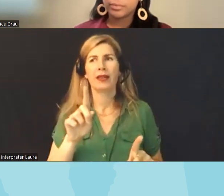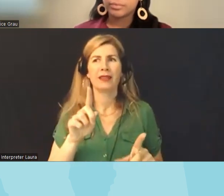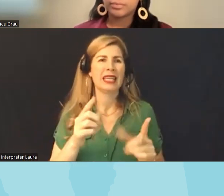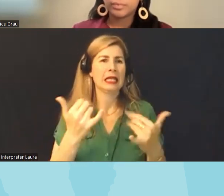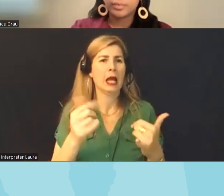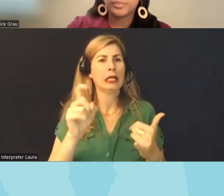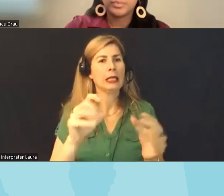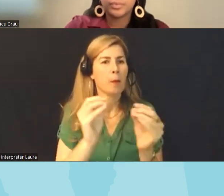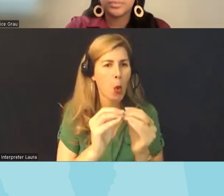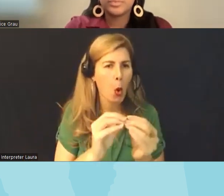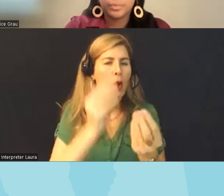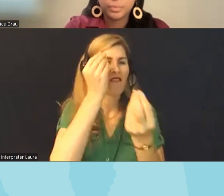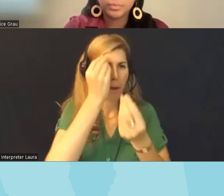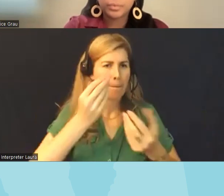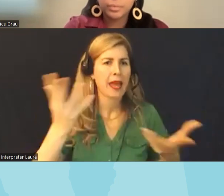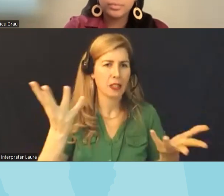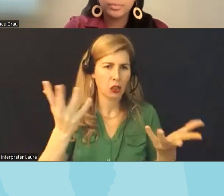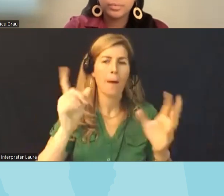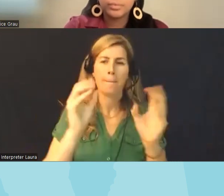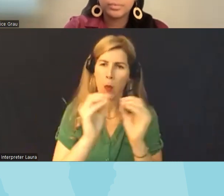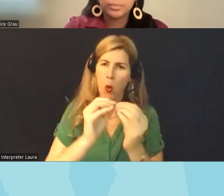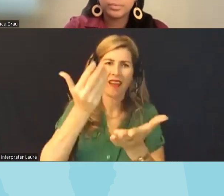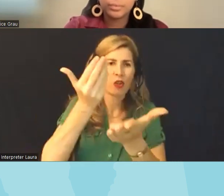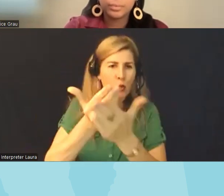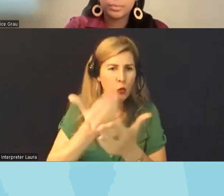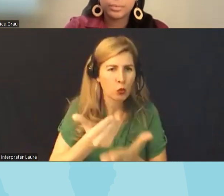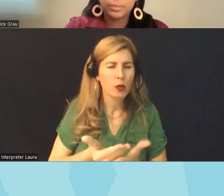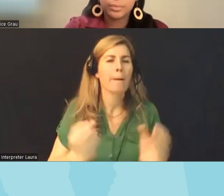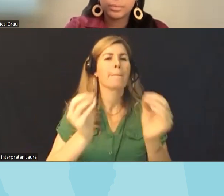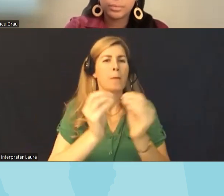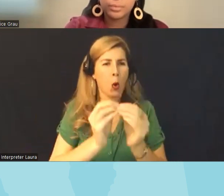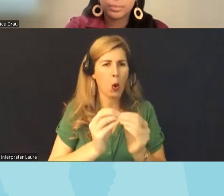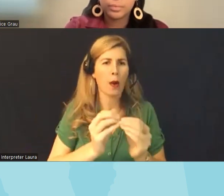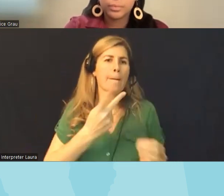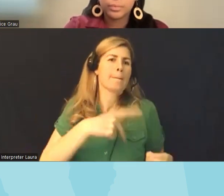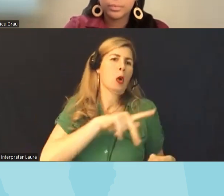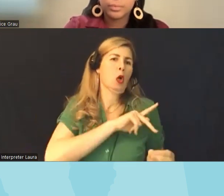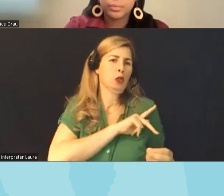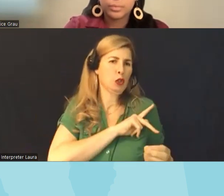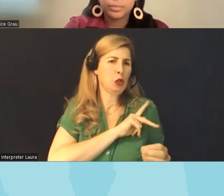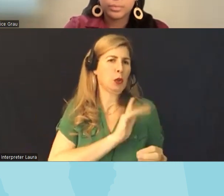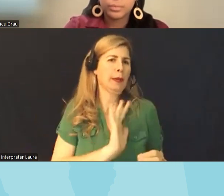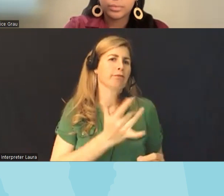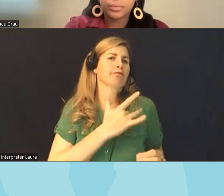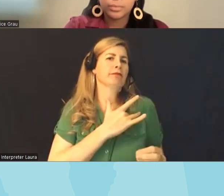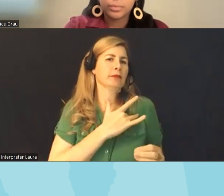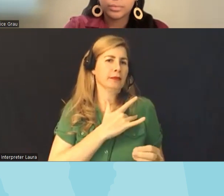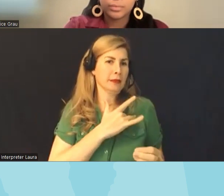more light more facts and stories and personal impacts I think um are always always the most